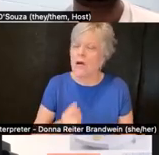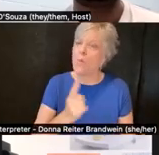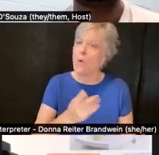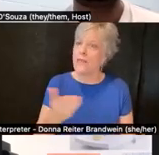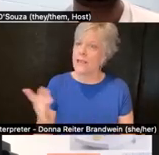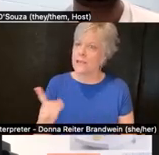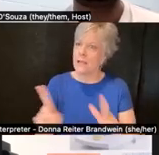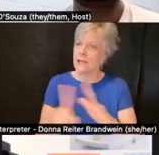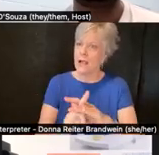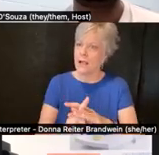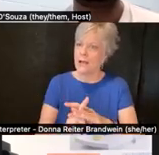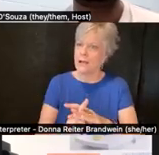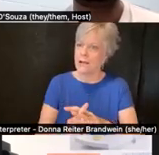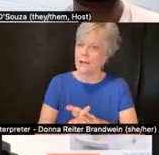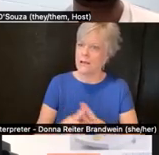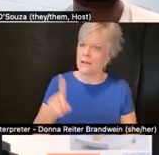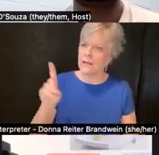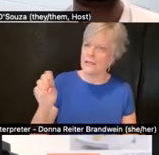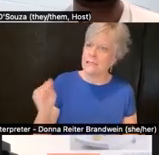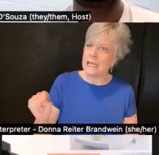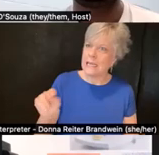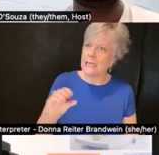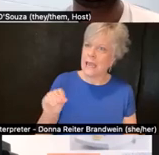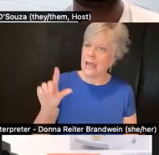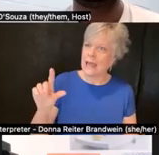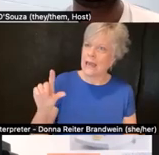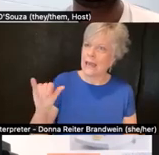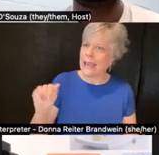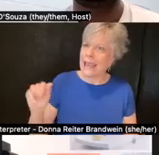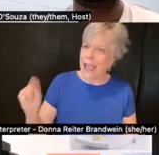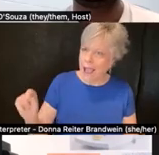that Dean and Leah and I were talking,